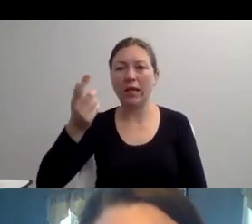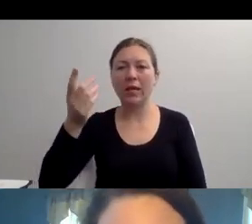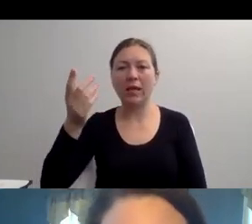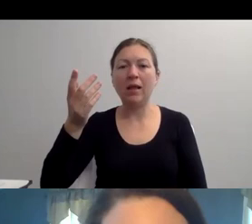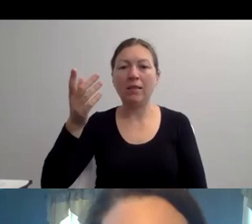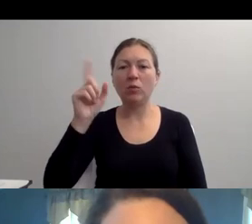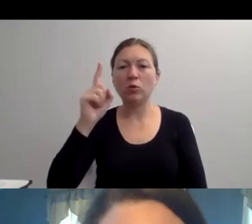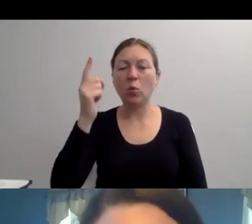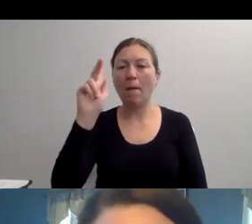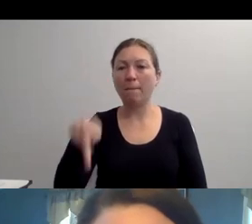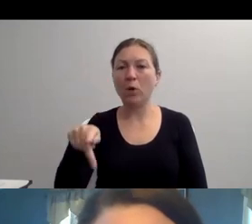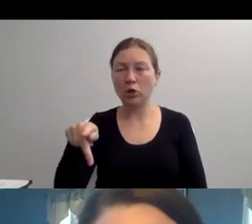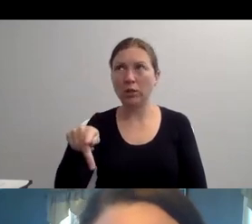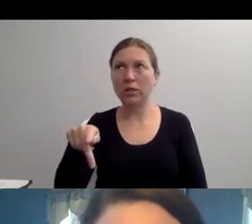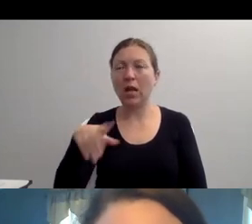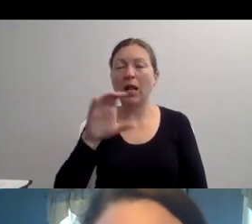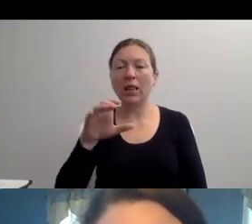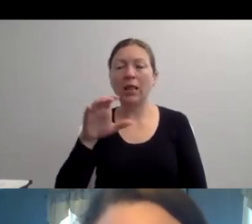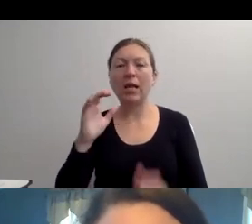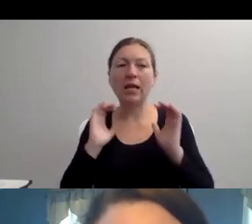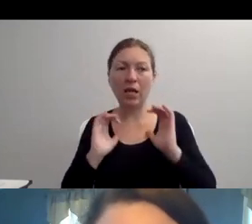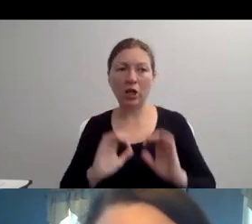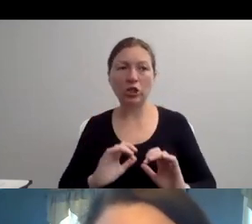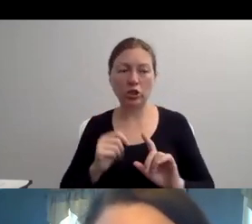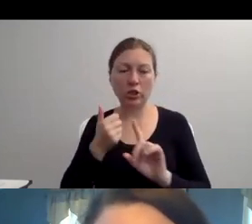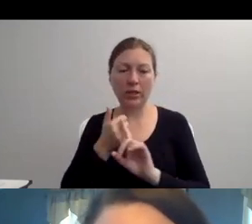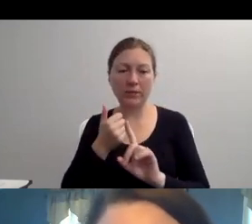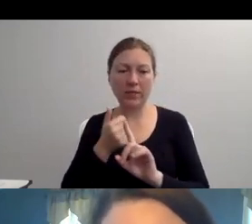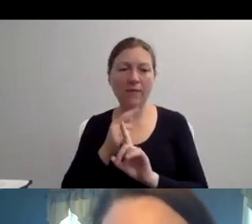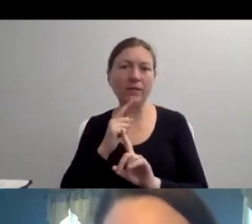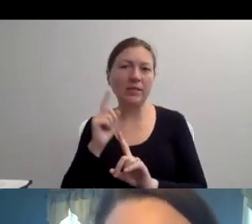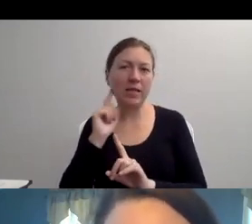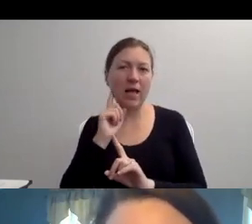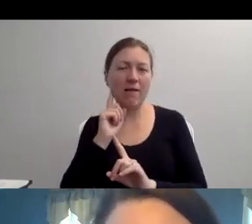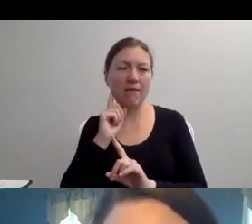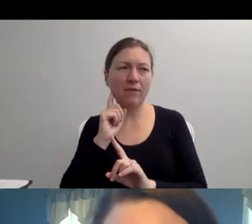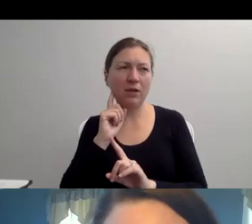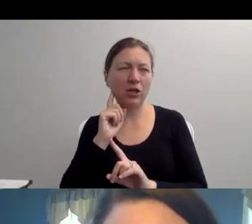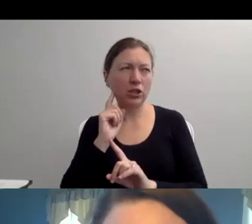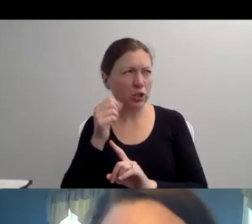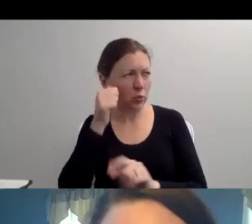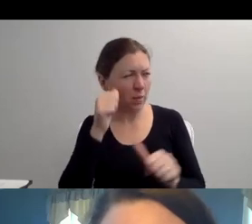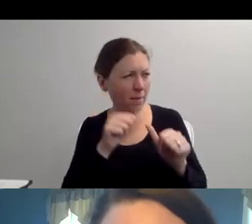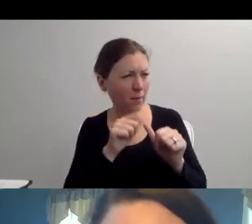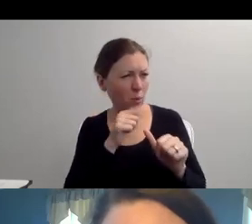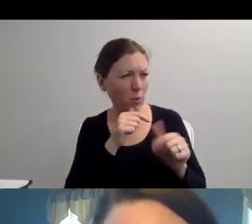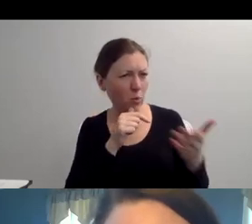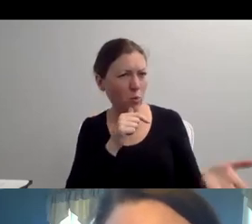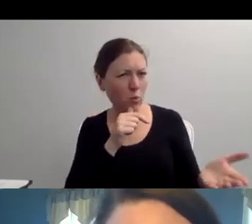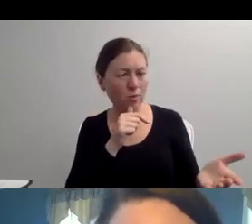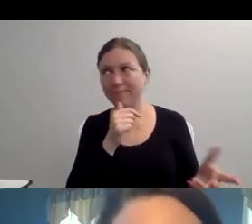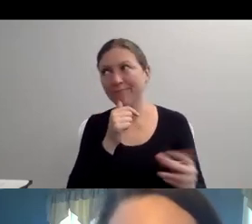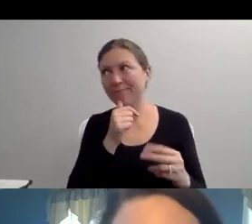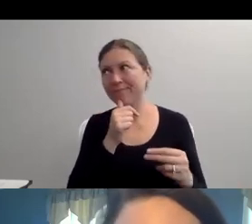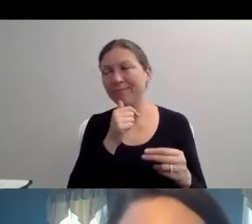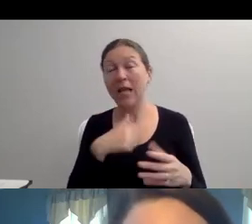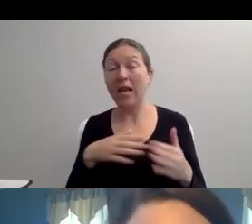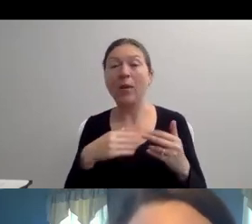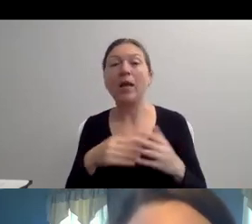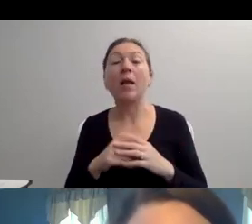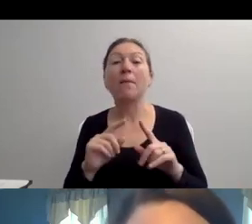AND SO I THINK IT IS JUST THAT LEVEL OF SPENDING TIME WITH PEOPLE WITH DISABILITIES.